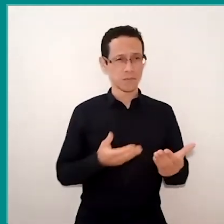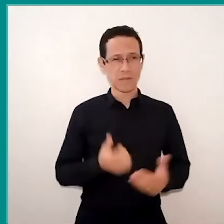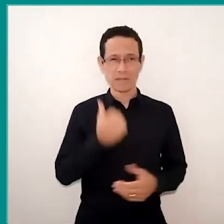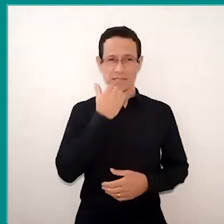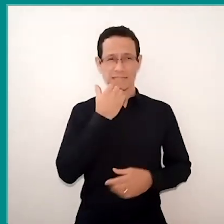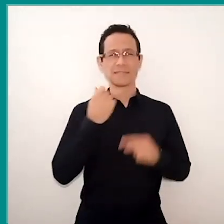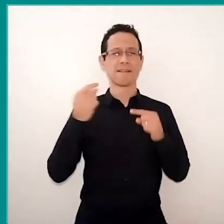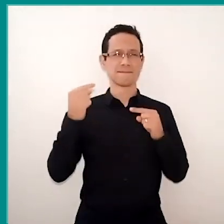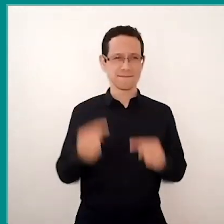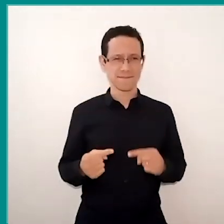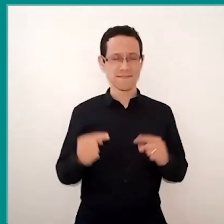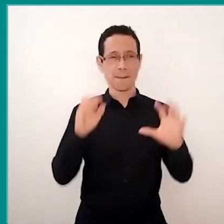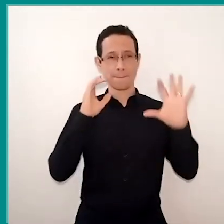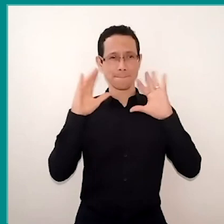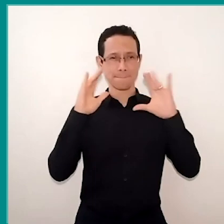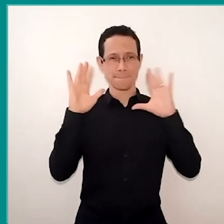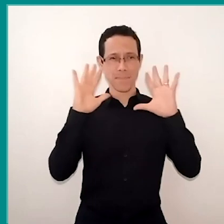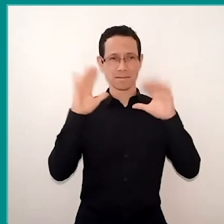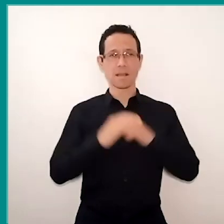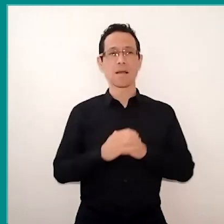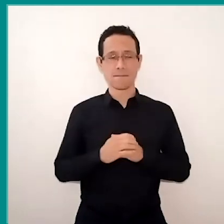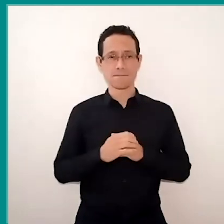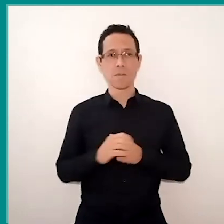to rethink your doing.